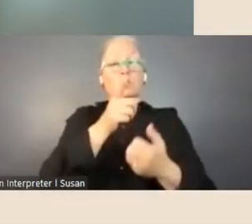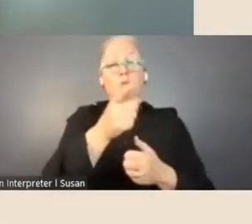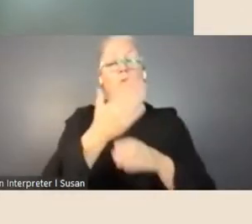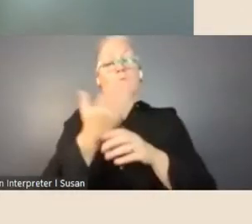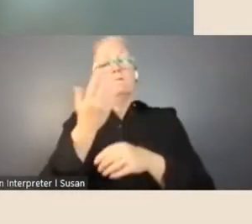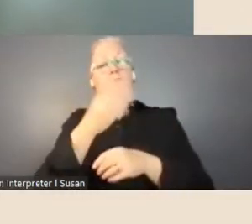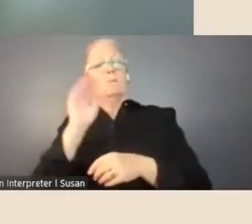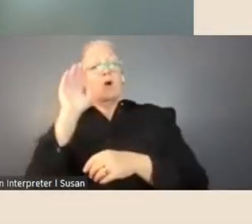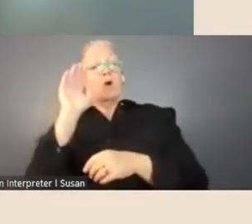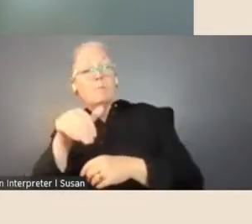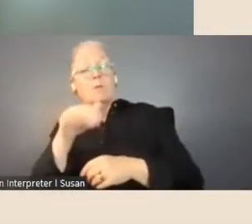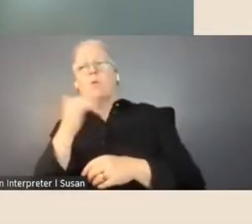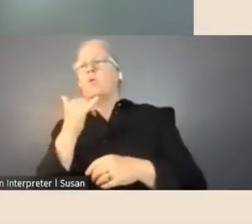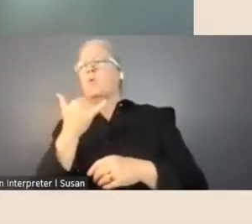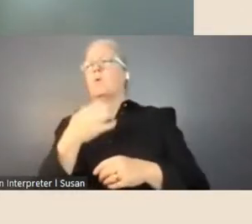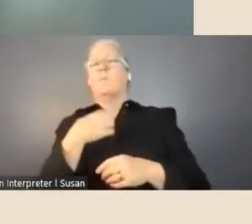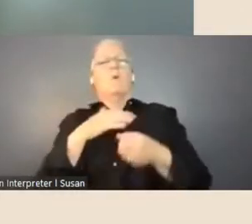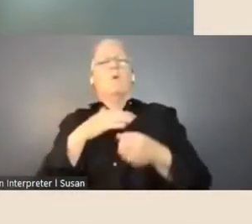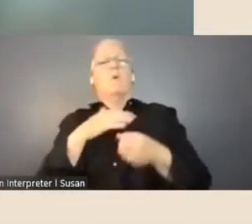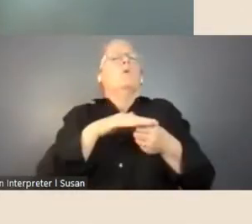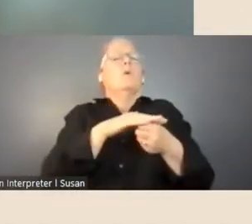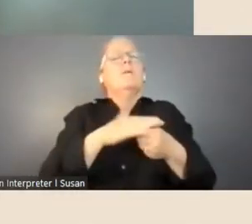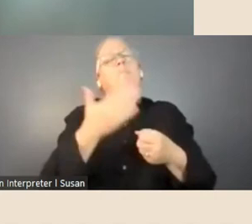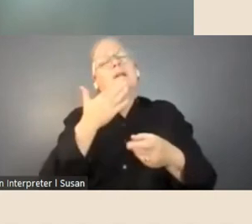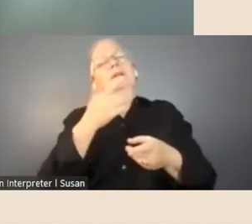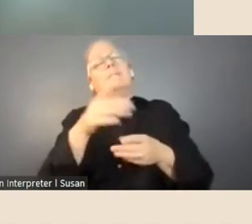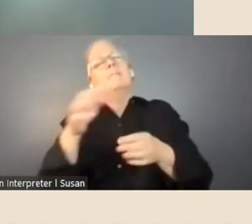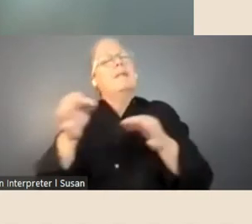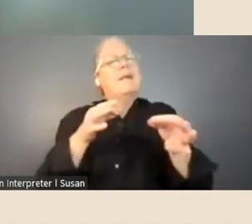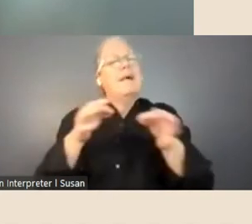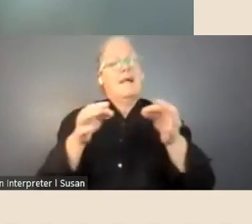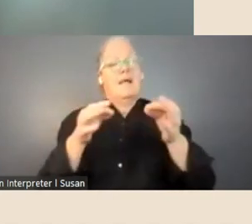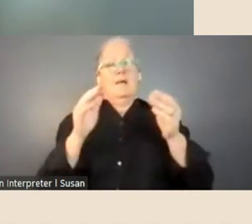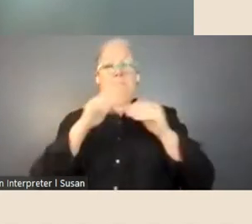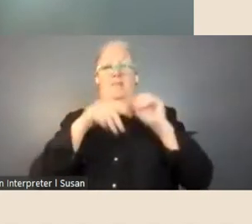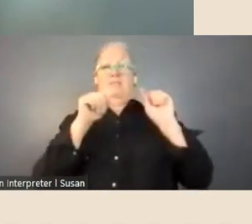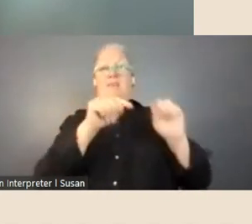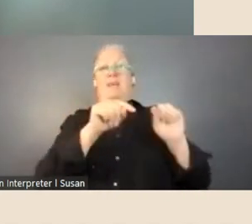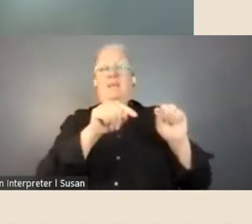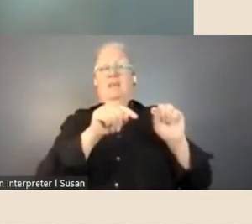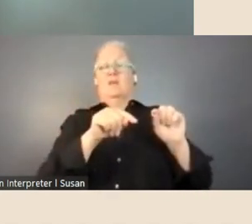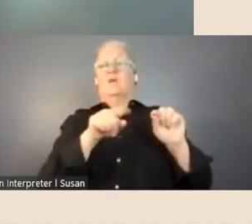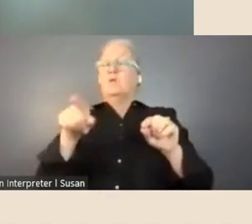more local space? And, just plan around that. The question you ask, Shona, about balance is